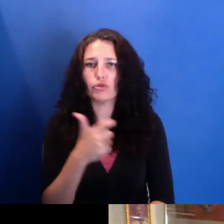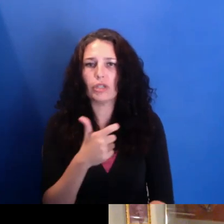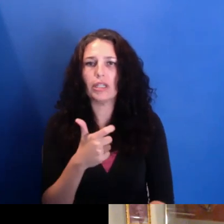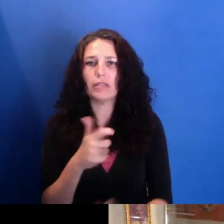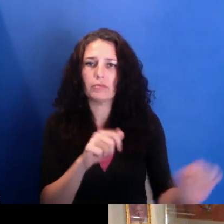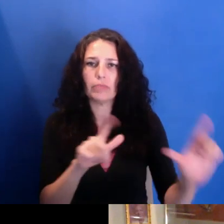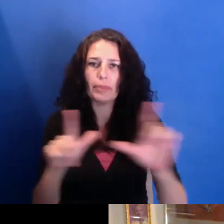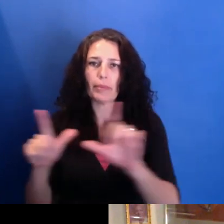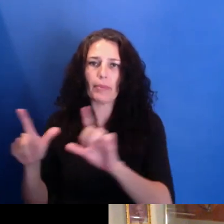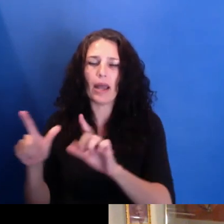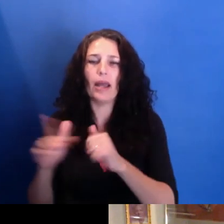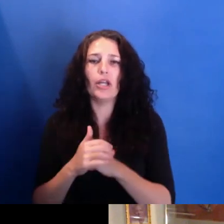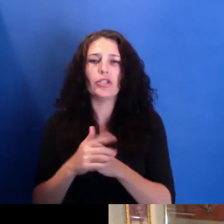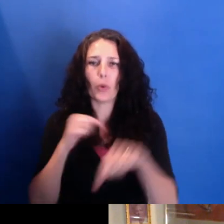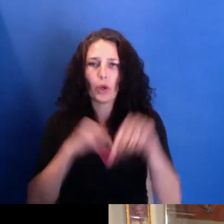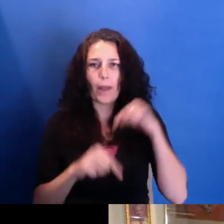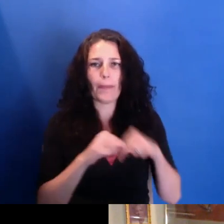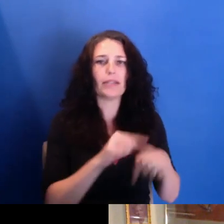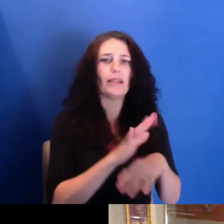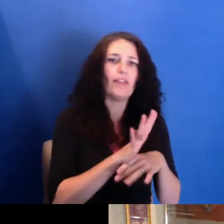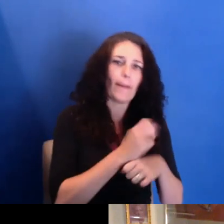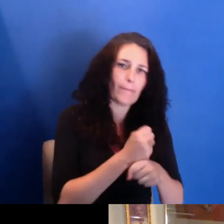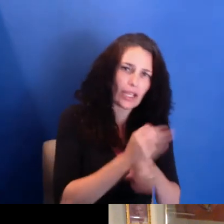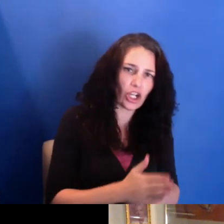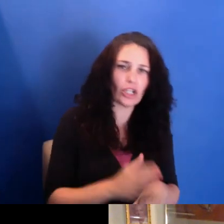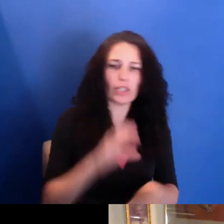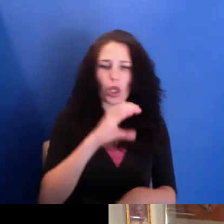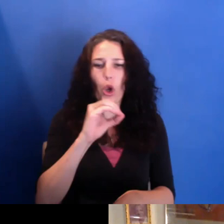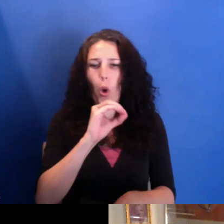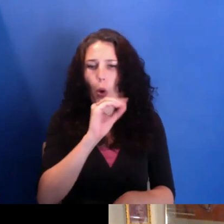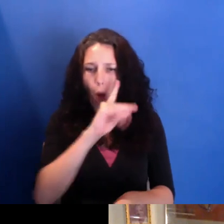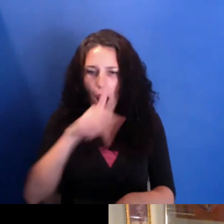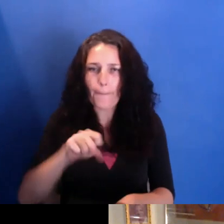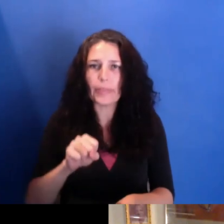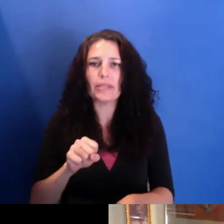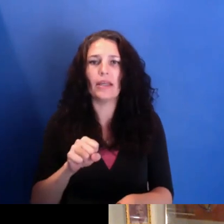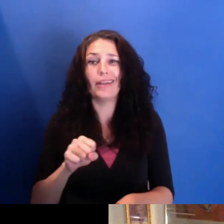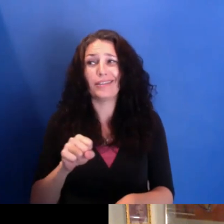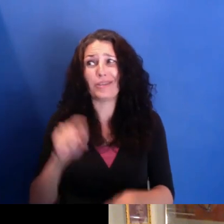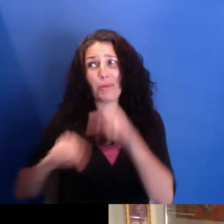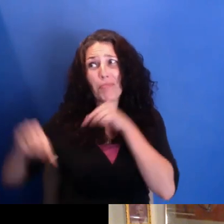that have produced it. So this sort of-- this is work from 1967, which is--